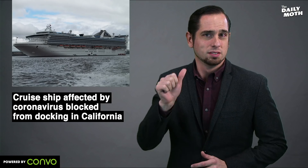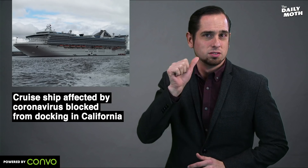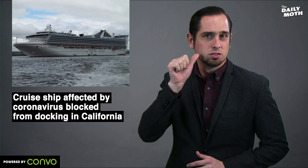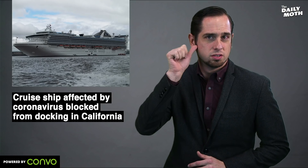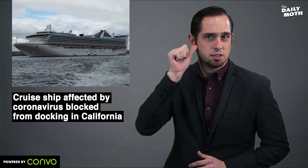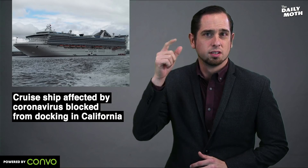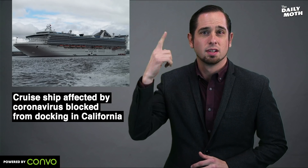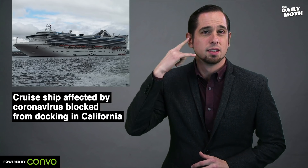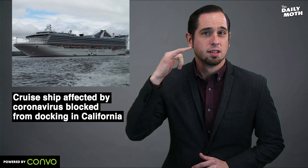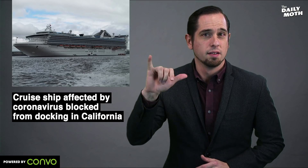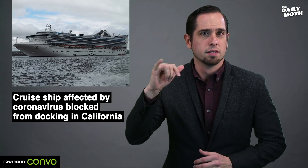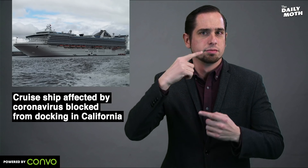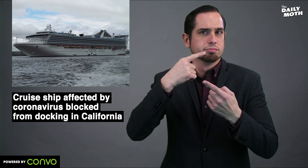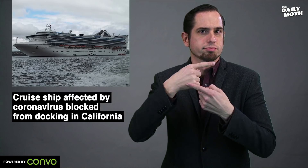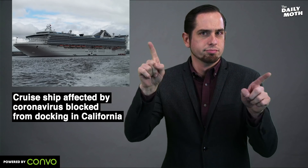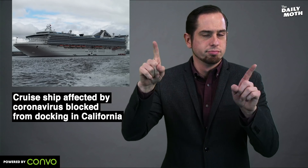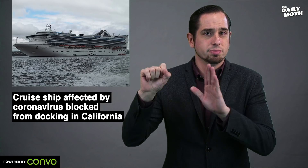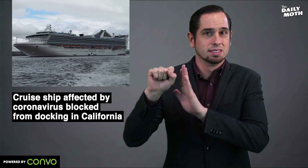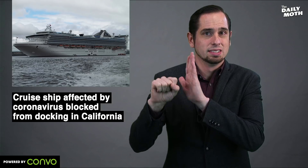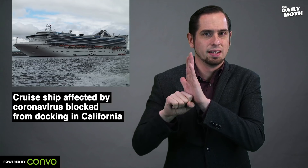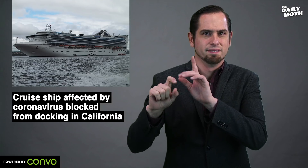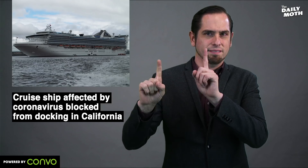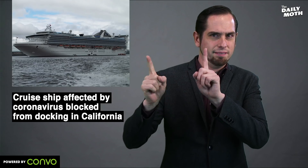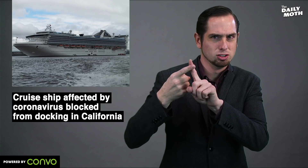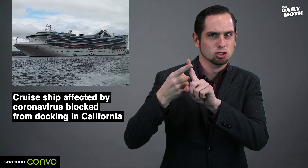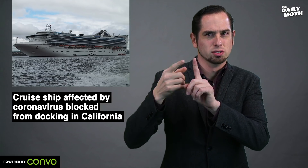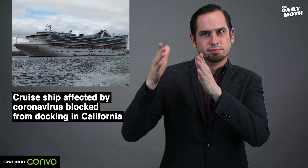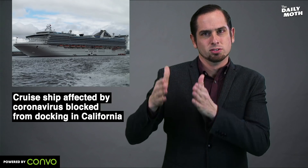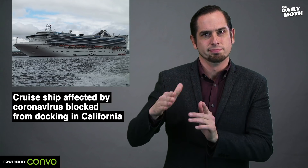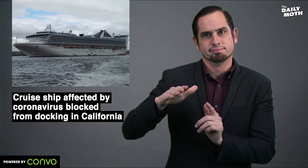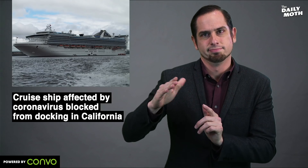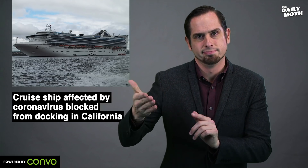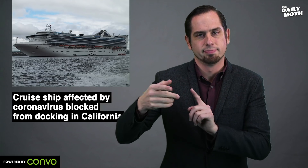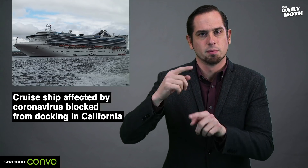Yesterday California announced the state's first death from